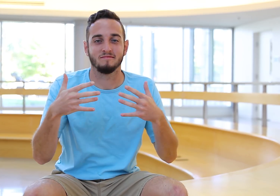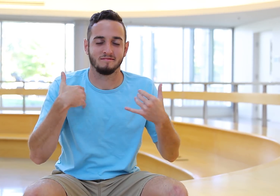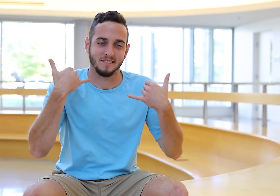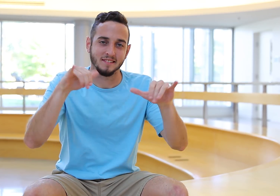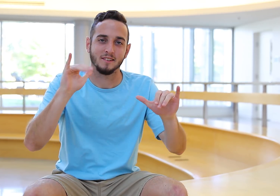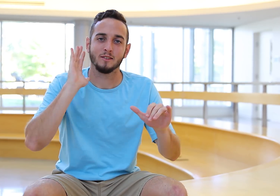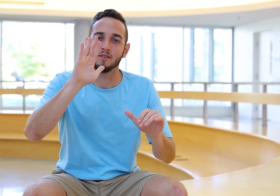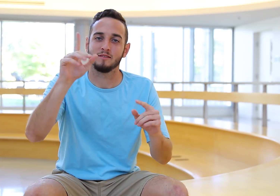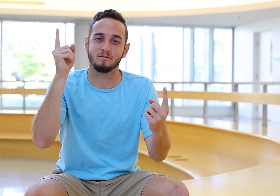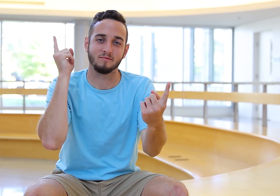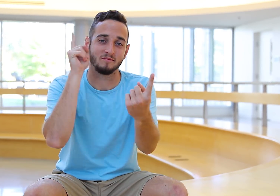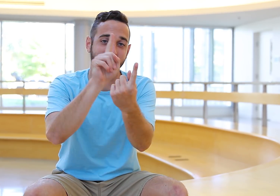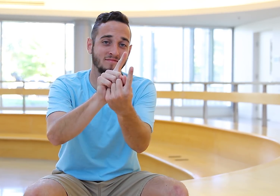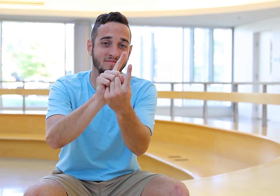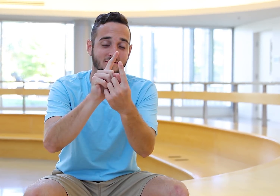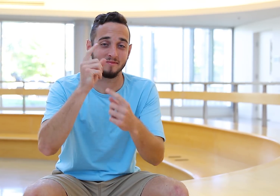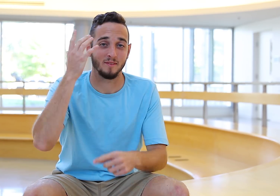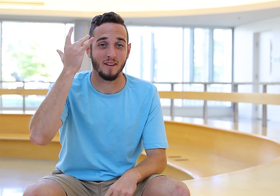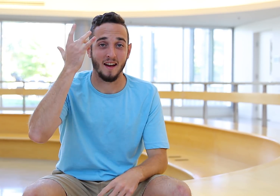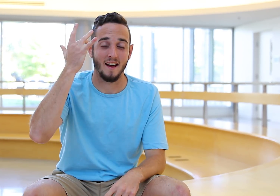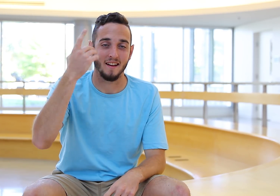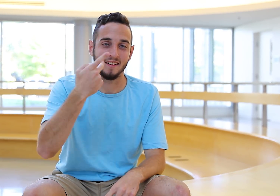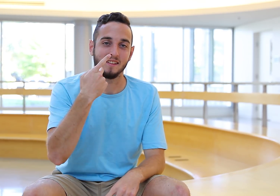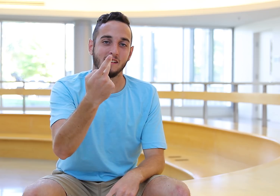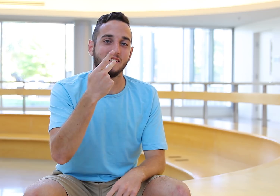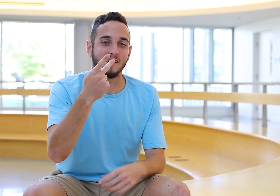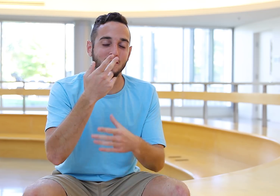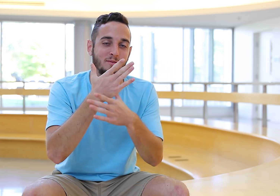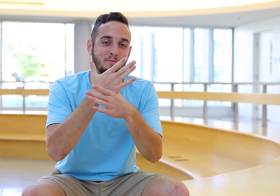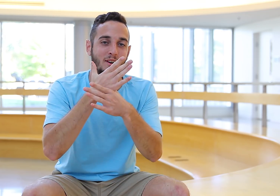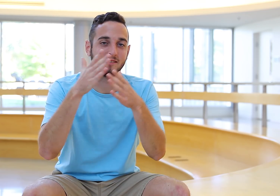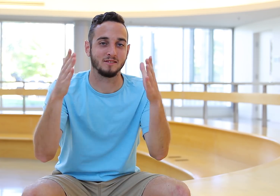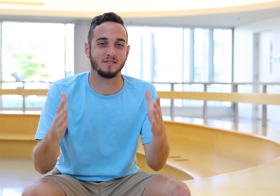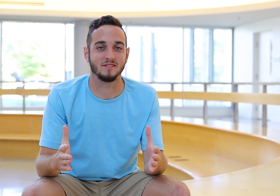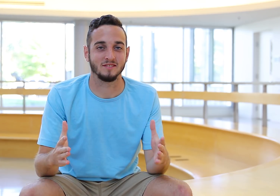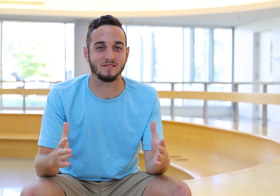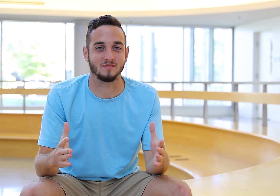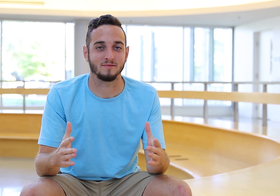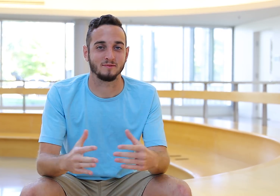I will turn to you because we're partners.